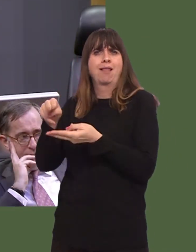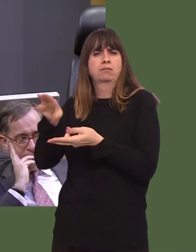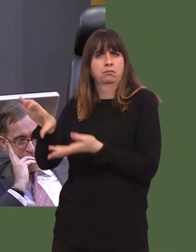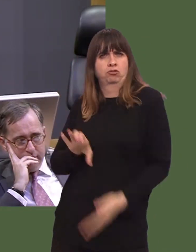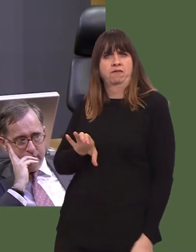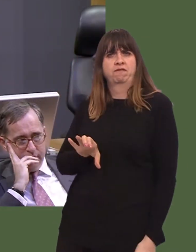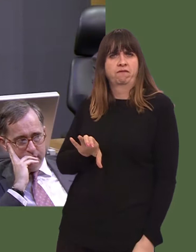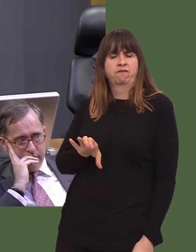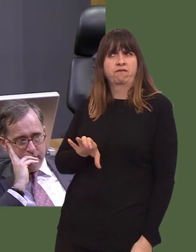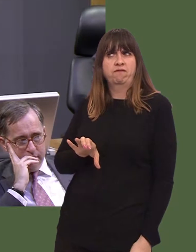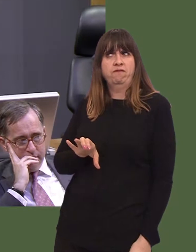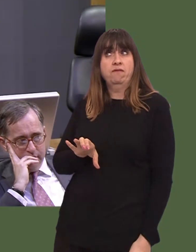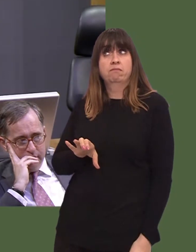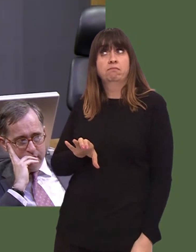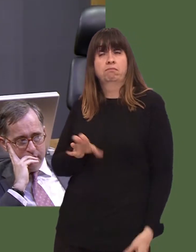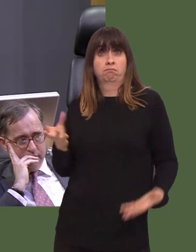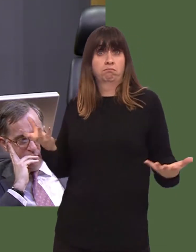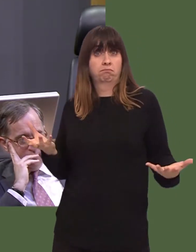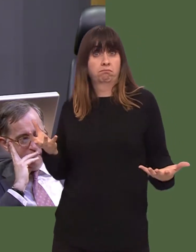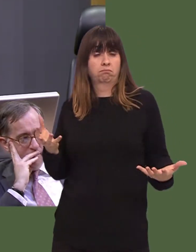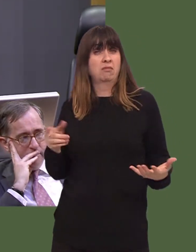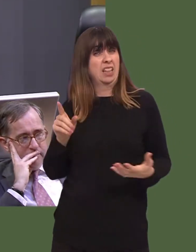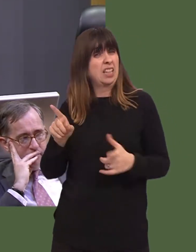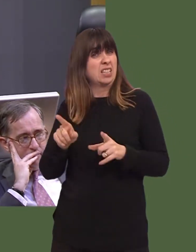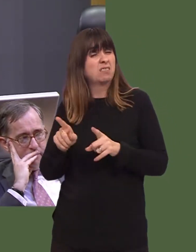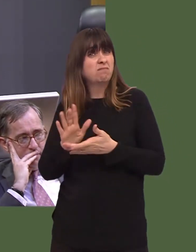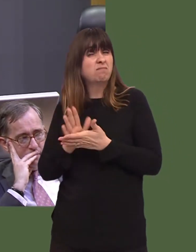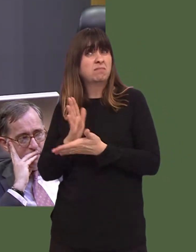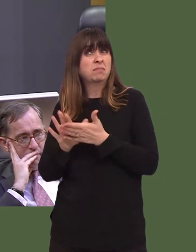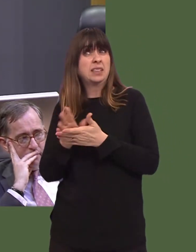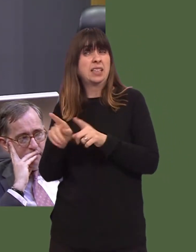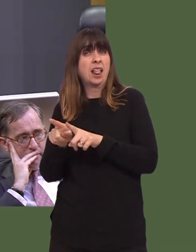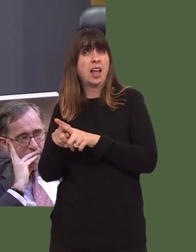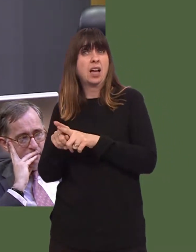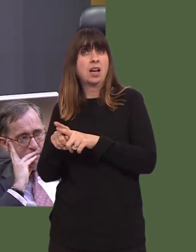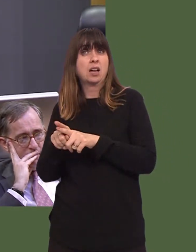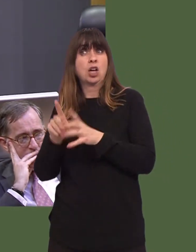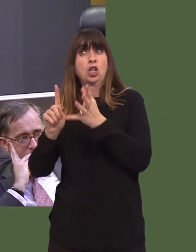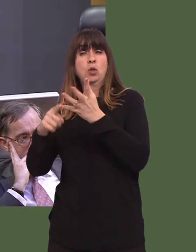That is, effectively, a transfer of funds from one part of the UK to another, which